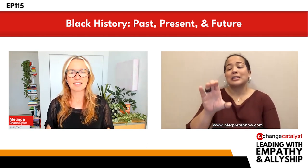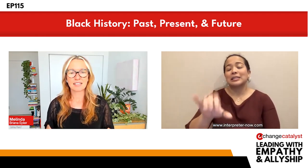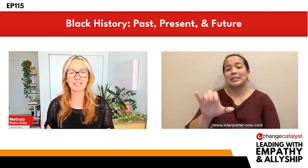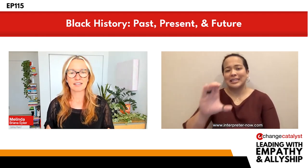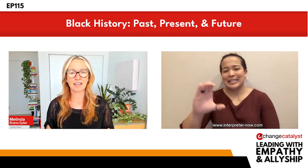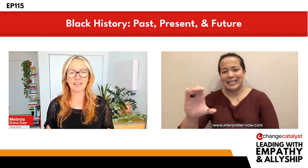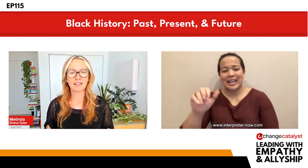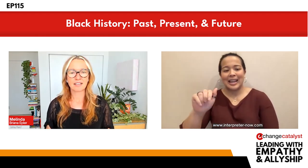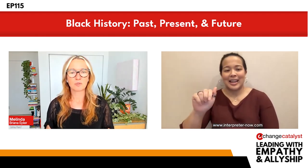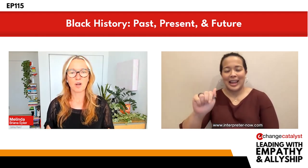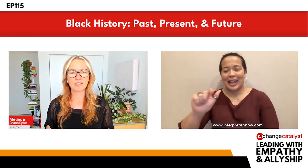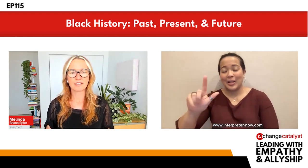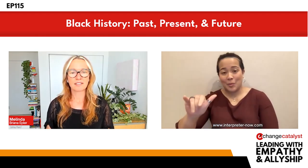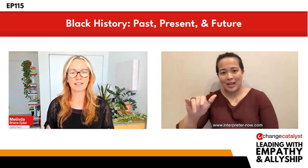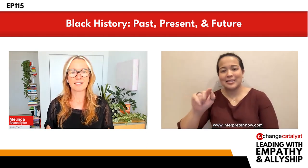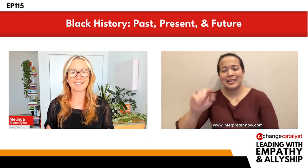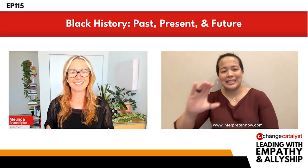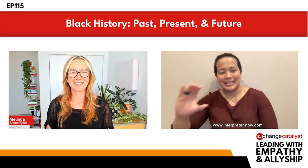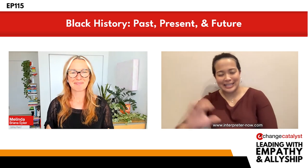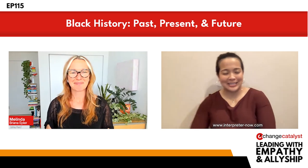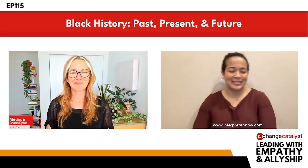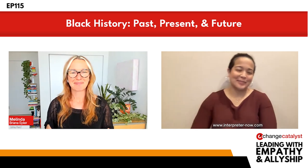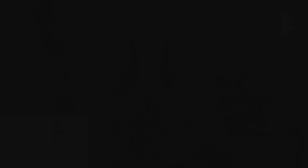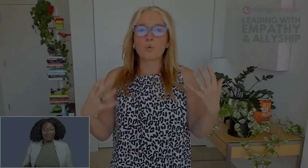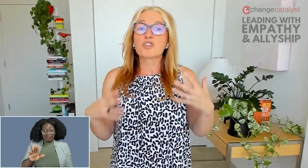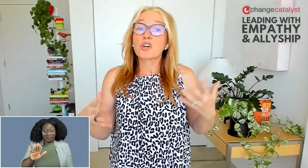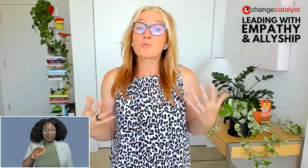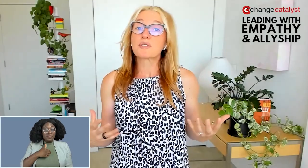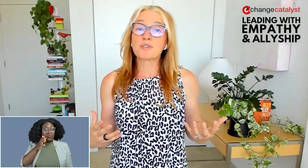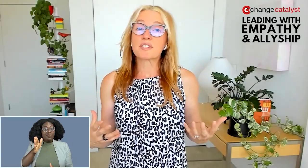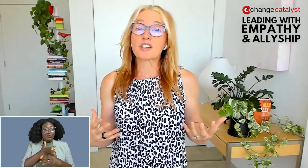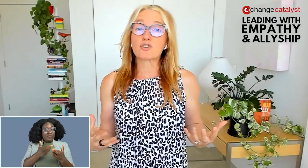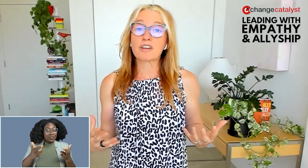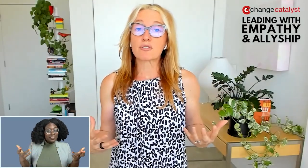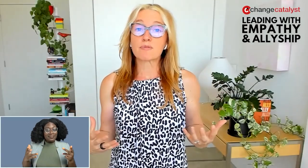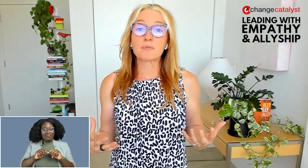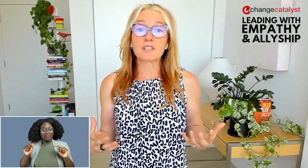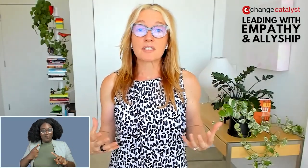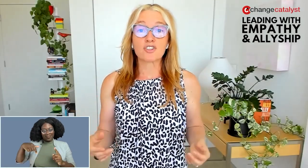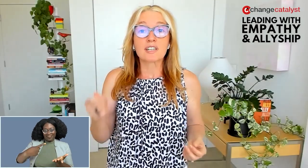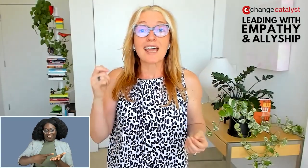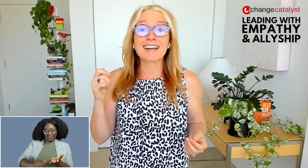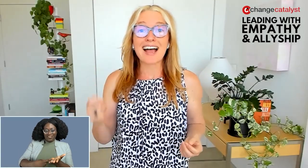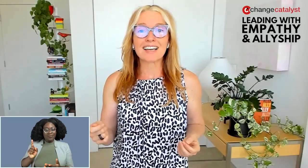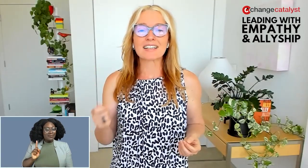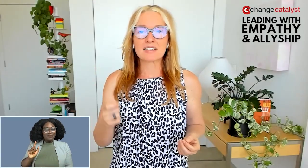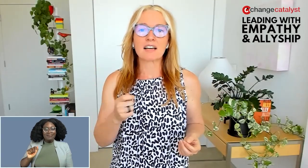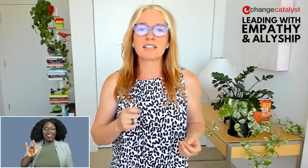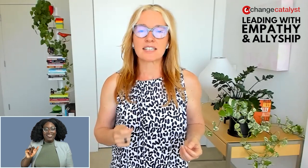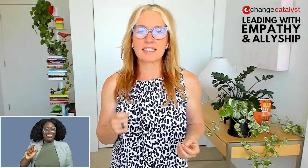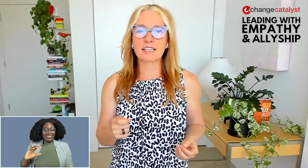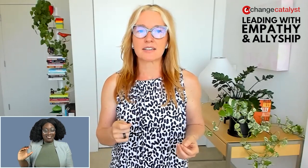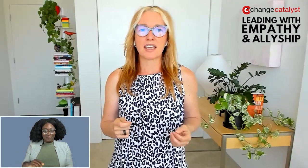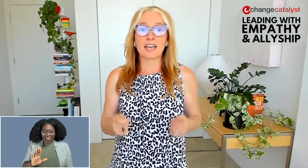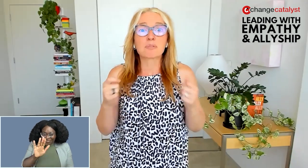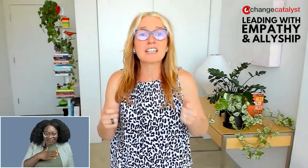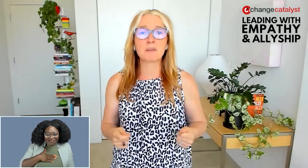We'll share resources and a transcript from this discussion at ally.cc. And please make